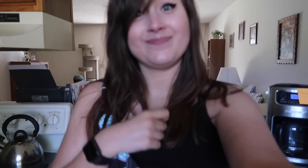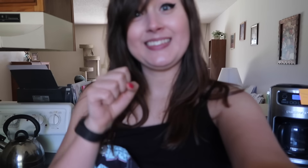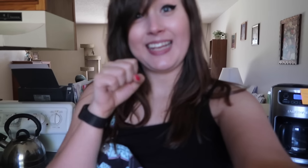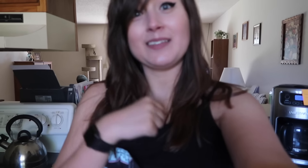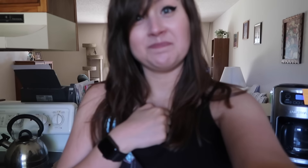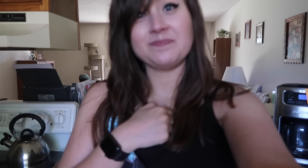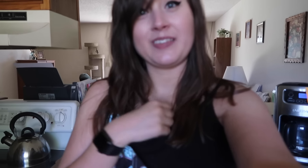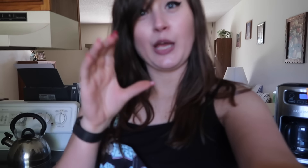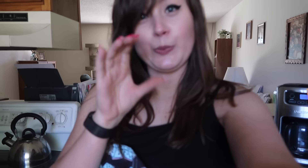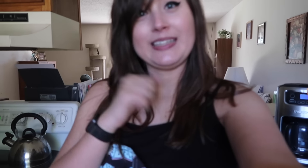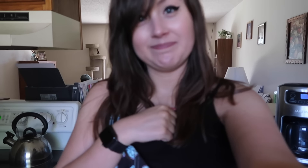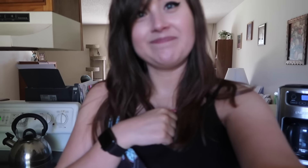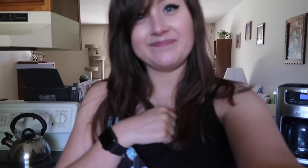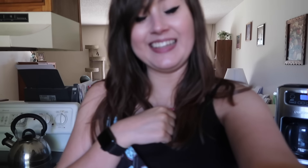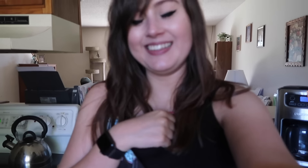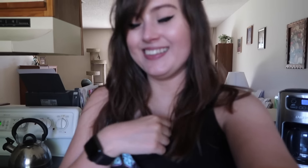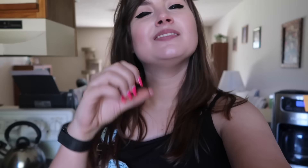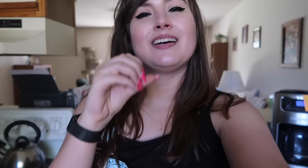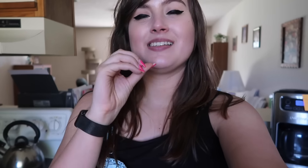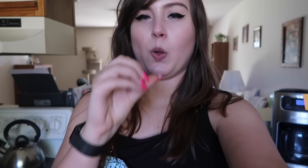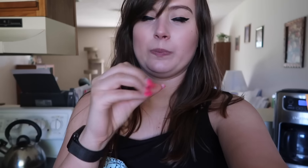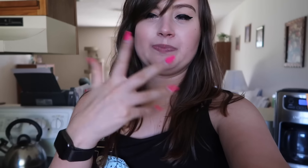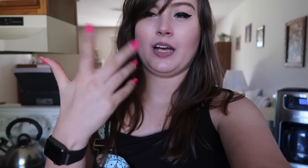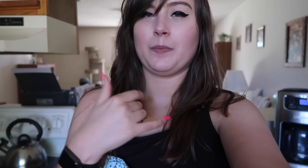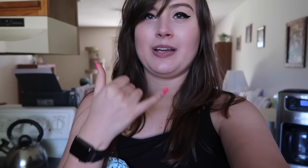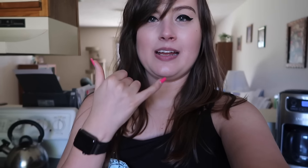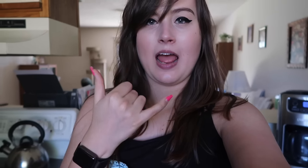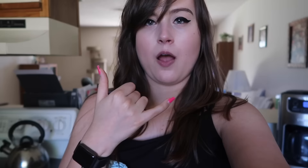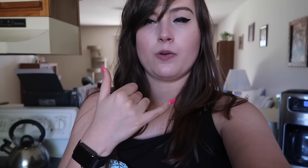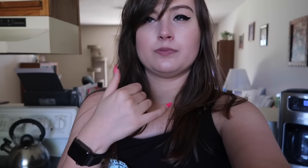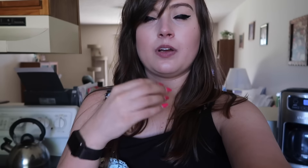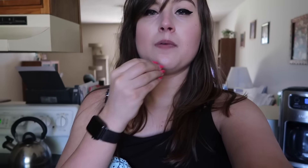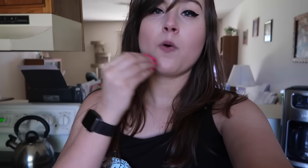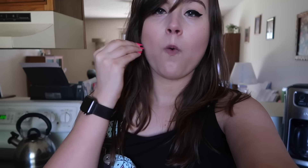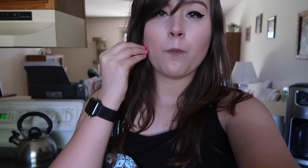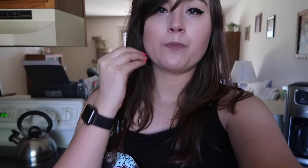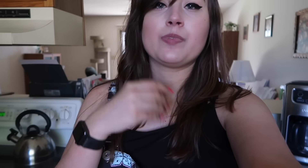Yes, you did. So now I'm home.